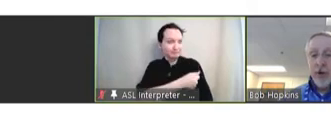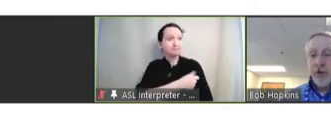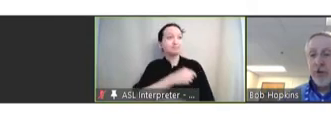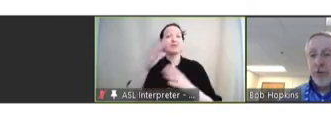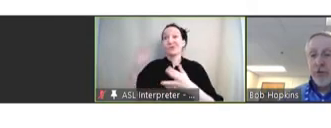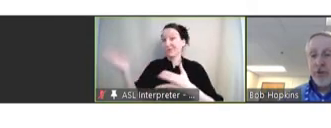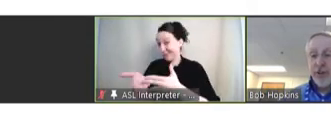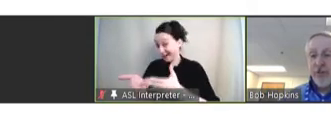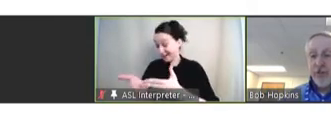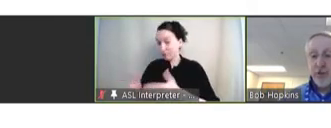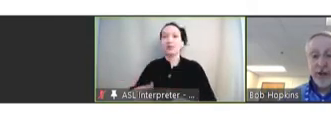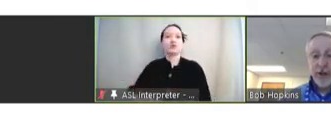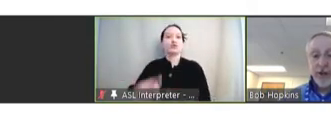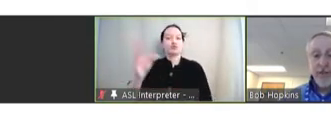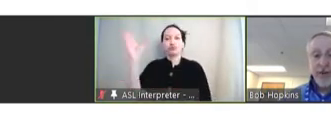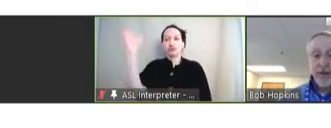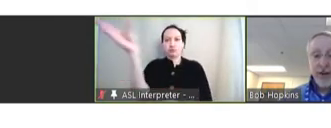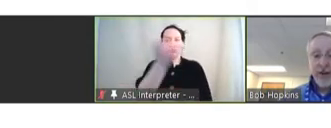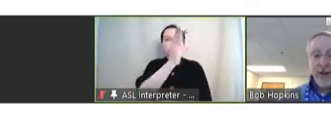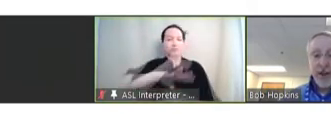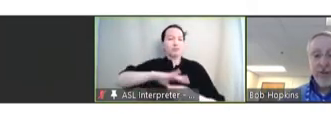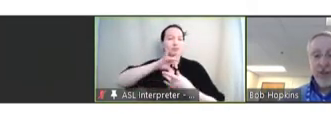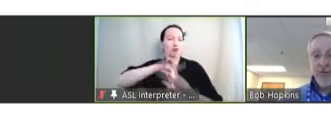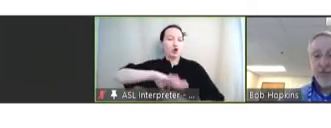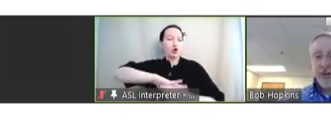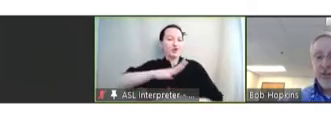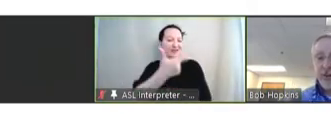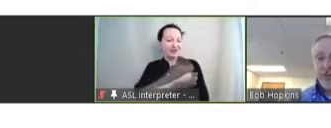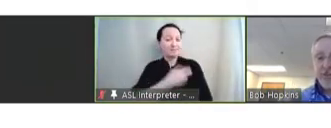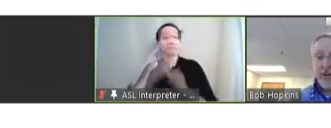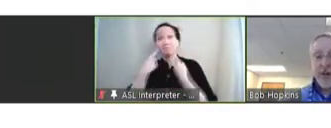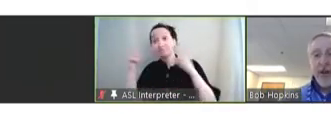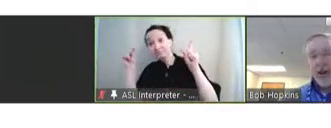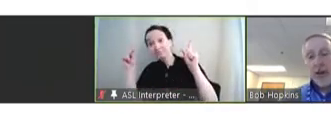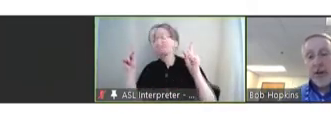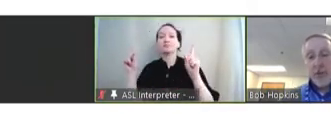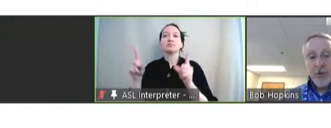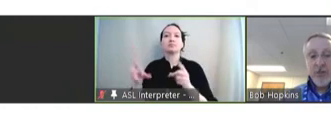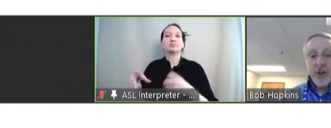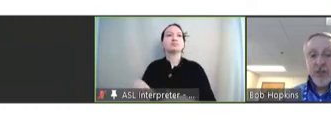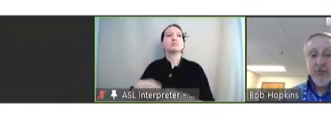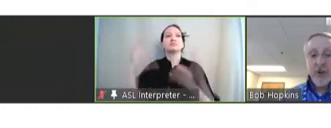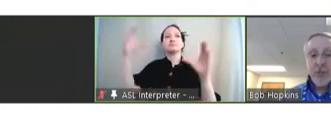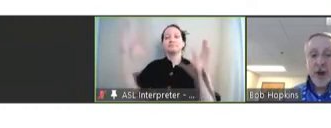two presentations related to COVID-19 vaccination effectiveness and another presentation summarizing